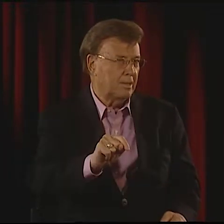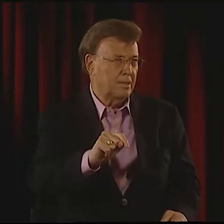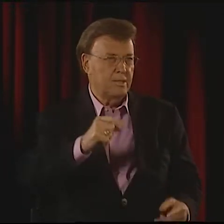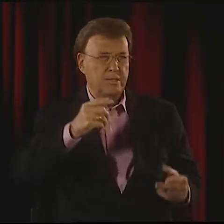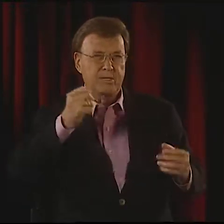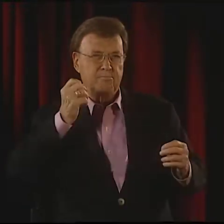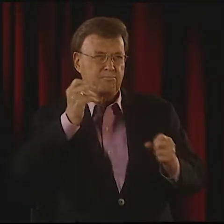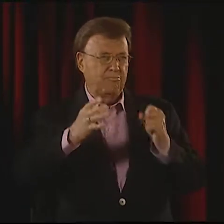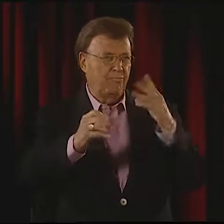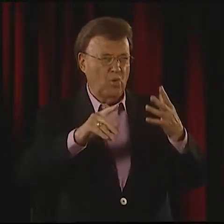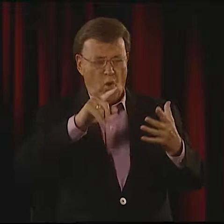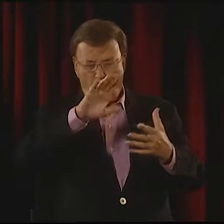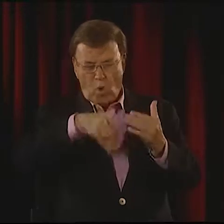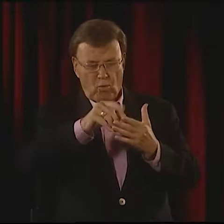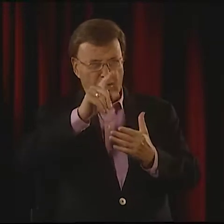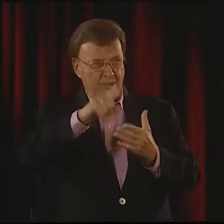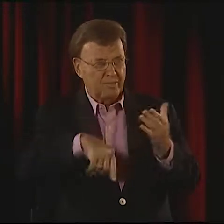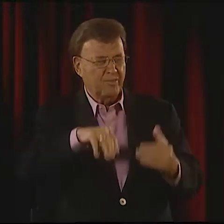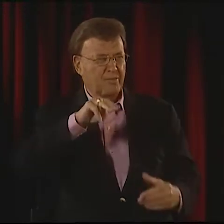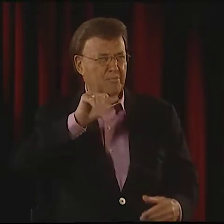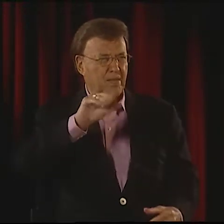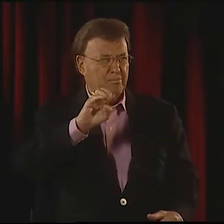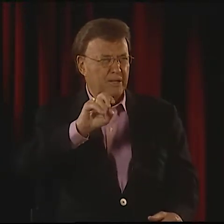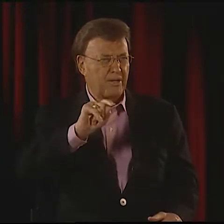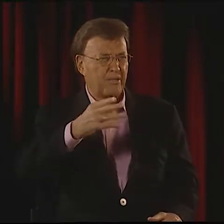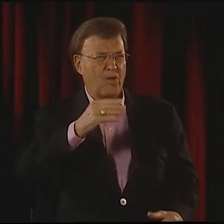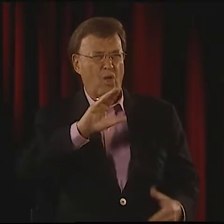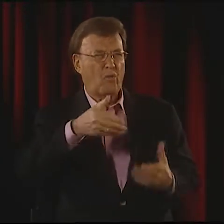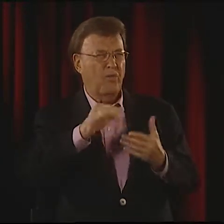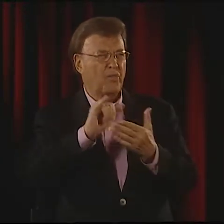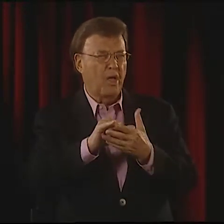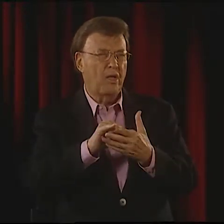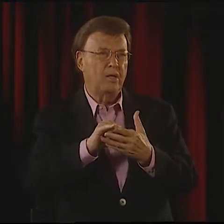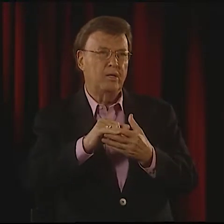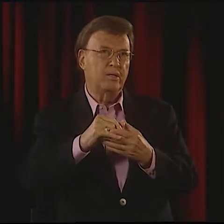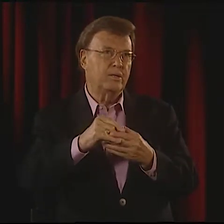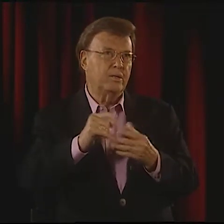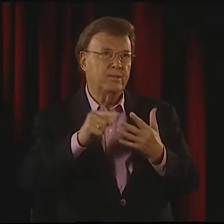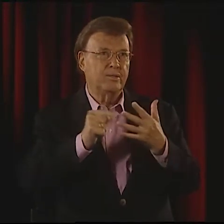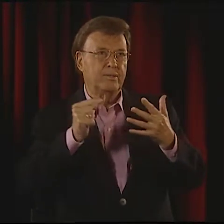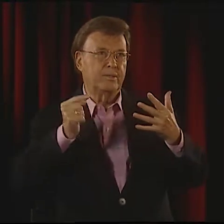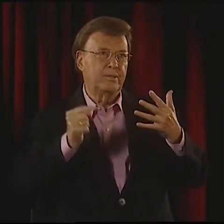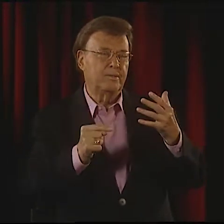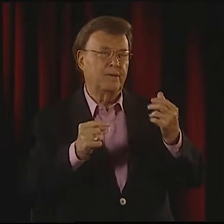HE WOULD SIGN "MACBETH" AND THE SOLILOQUYS.